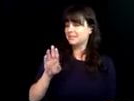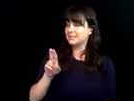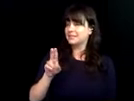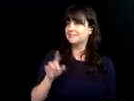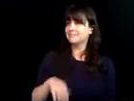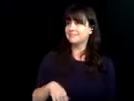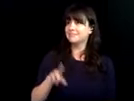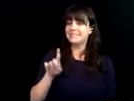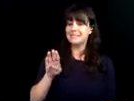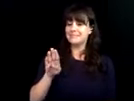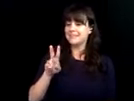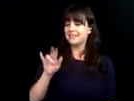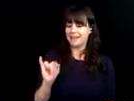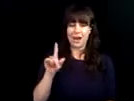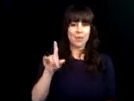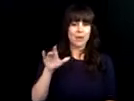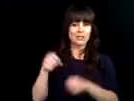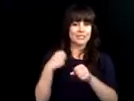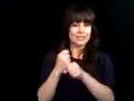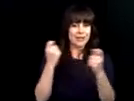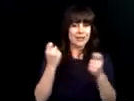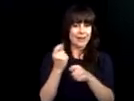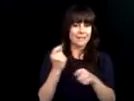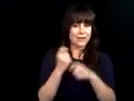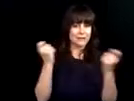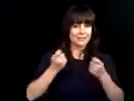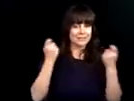you. >> Congratulations dbvi